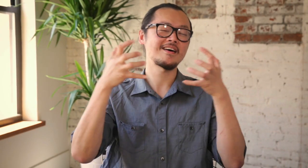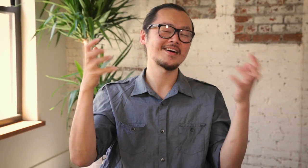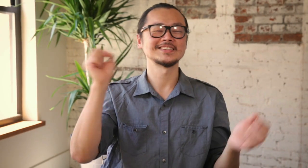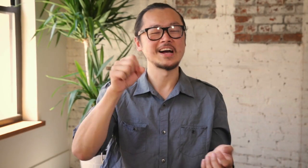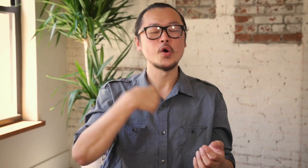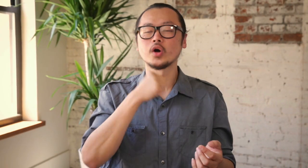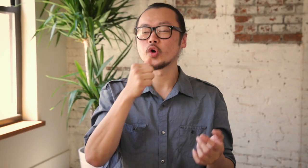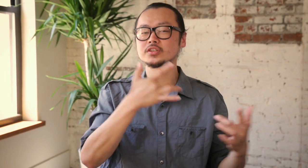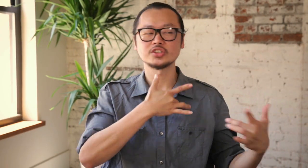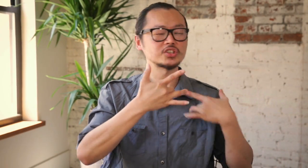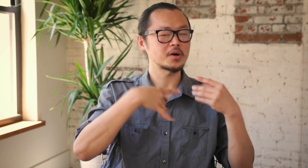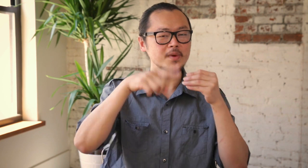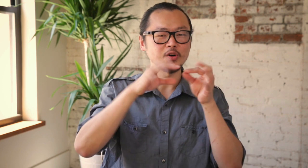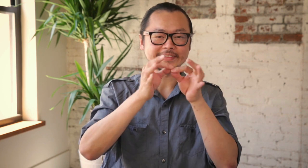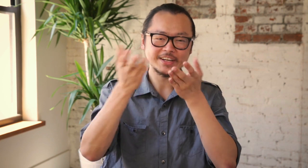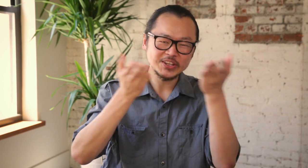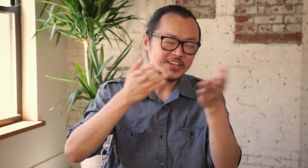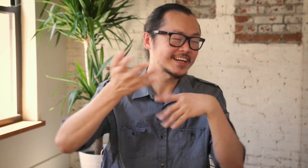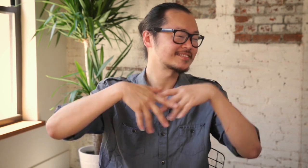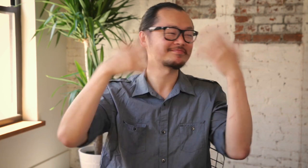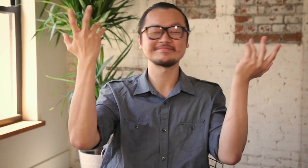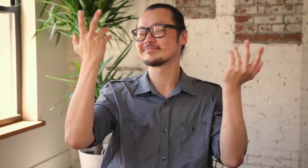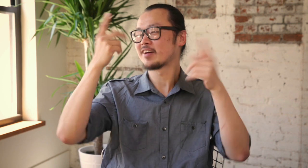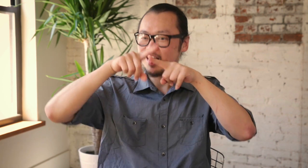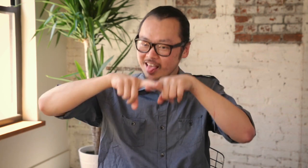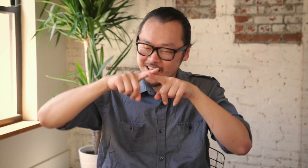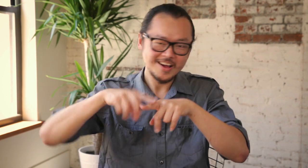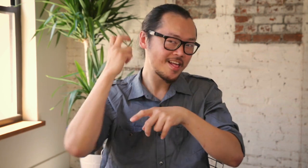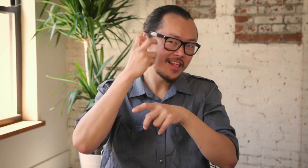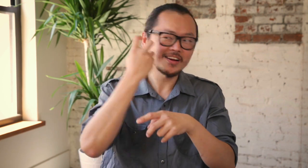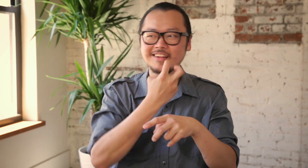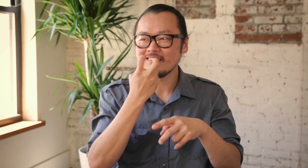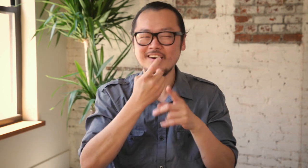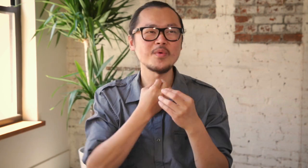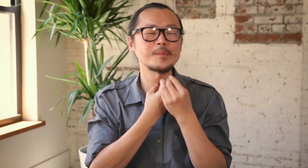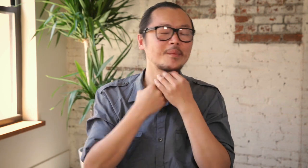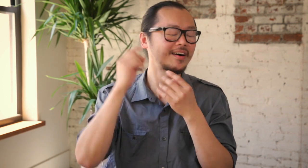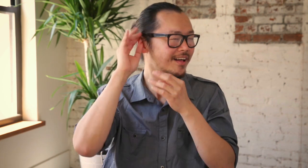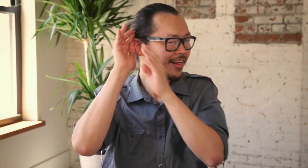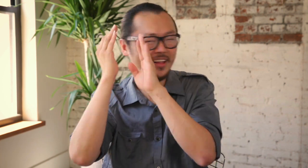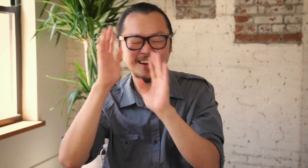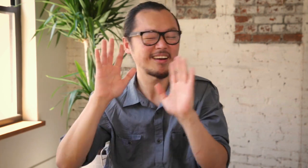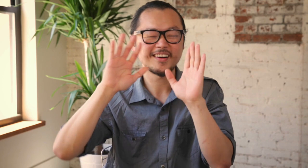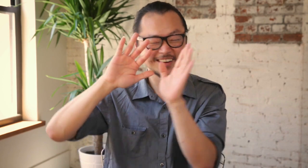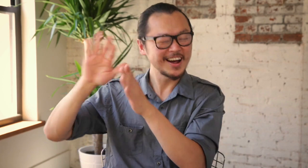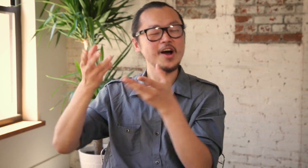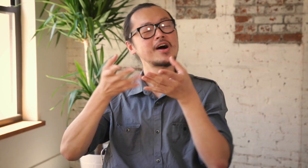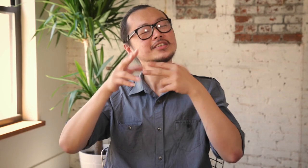That would help so much. I wouldn't have to worry about interpreters. Being dependent and being asked to assimiliate into a world of speech.